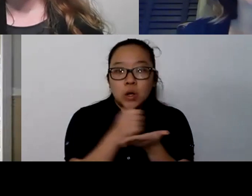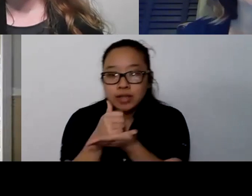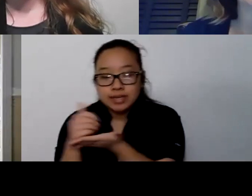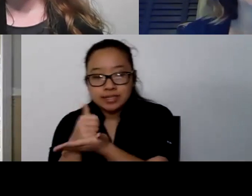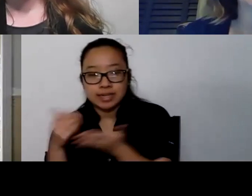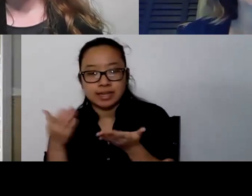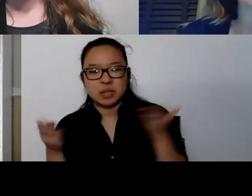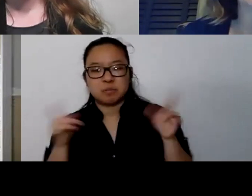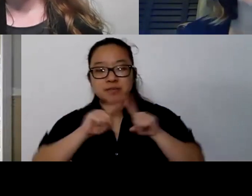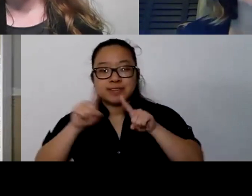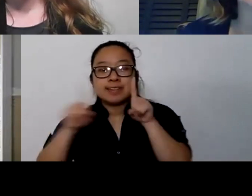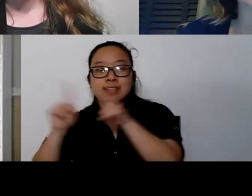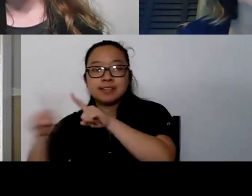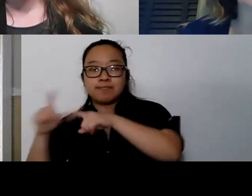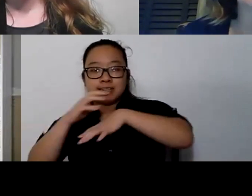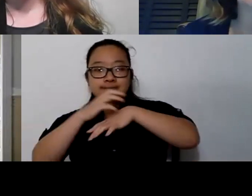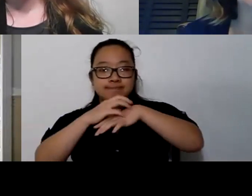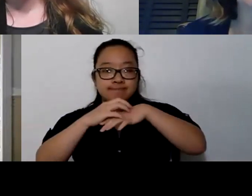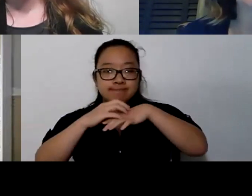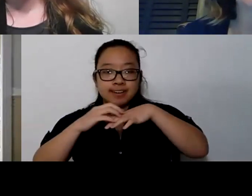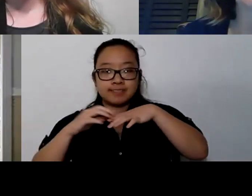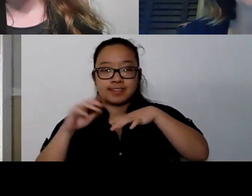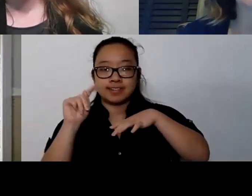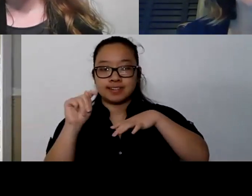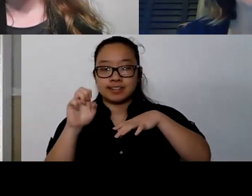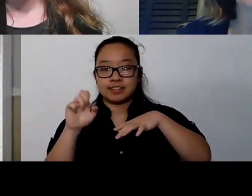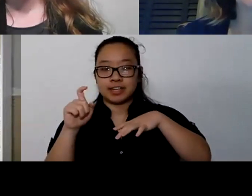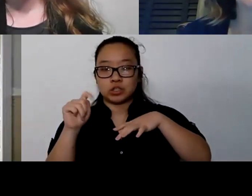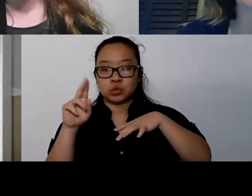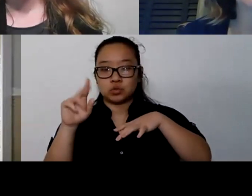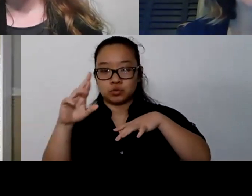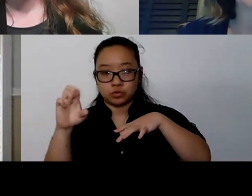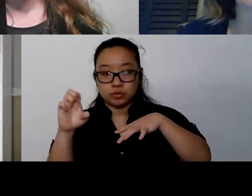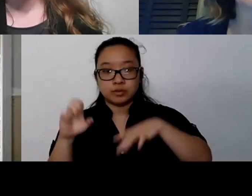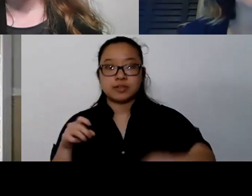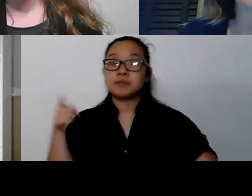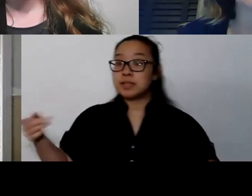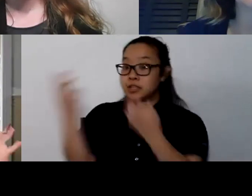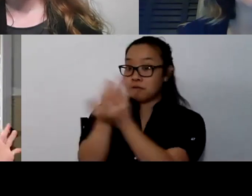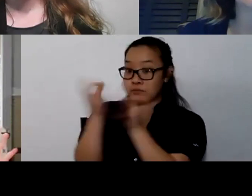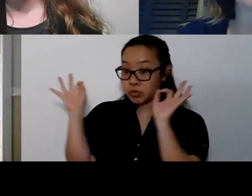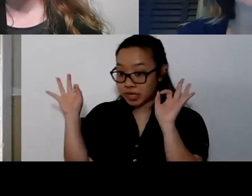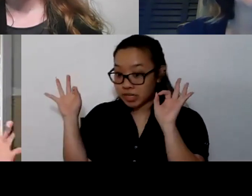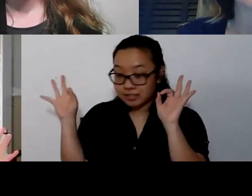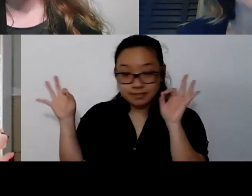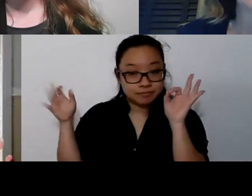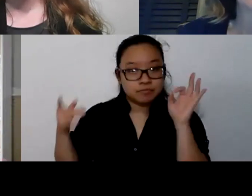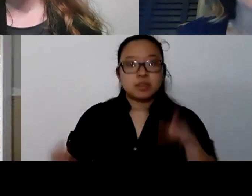and you get to draw this in a little glass jar in your practice book. So free and the internet is full of resources like this.